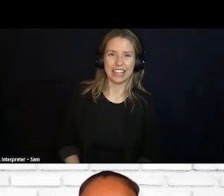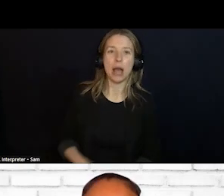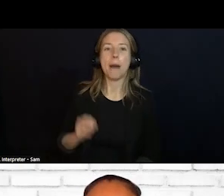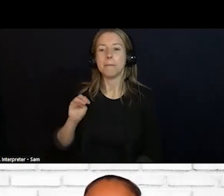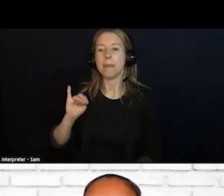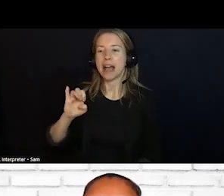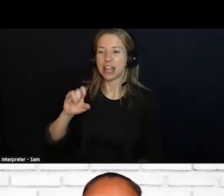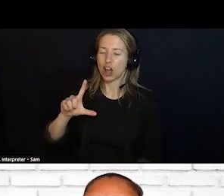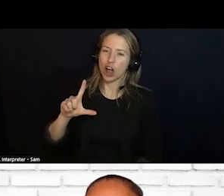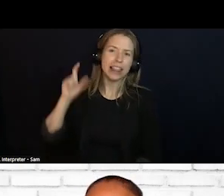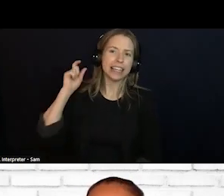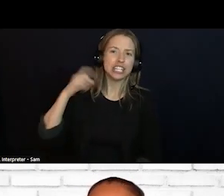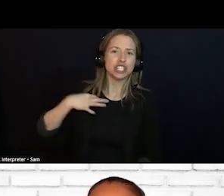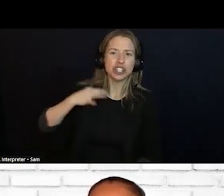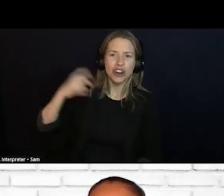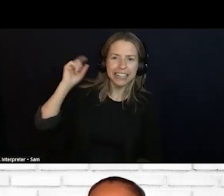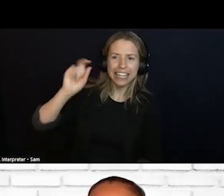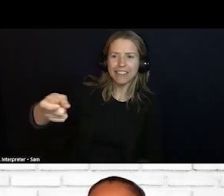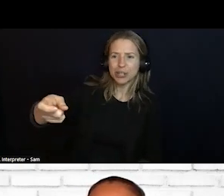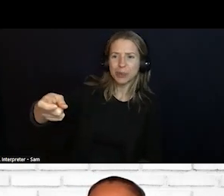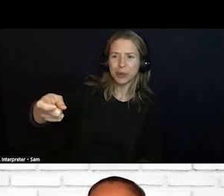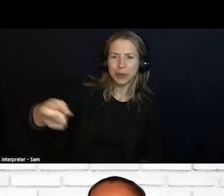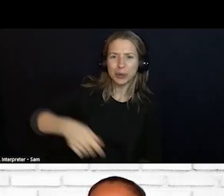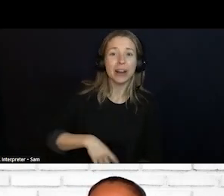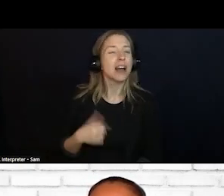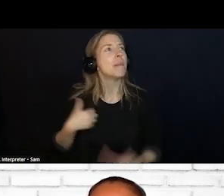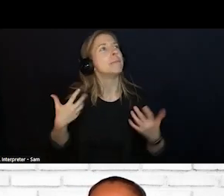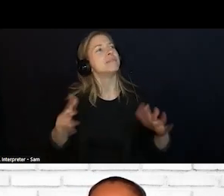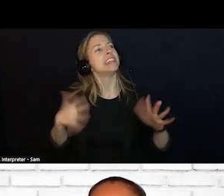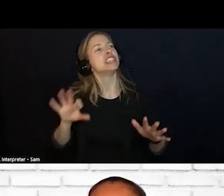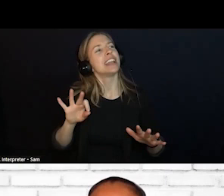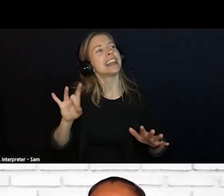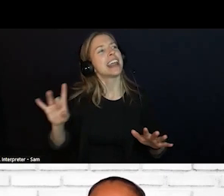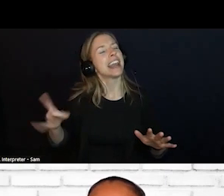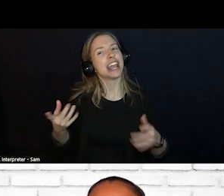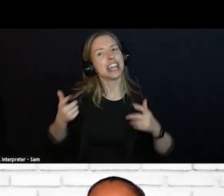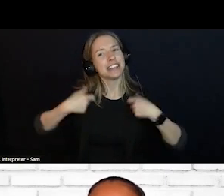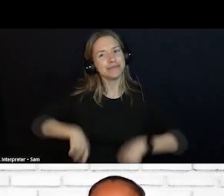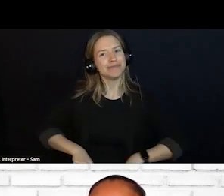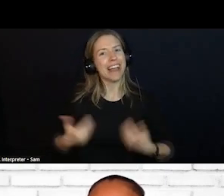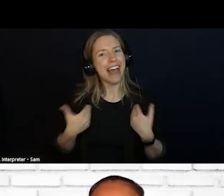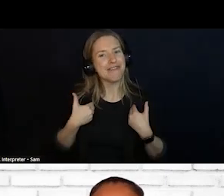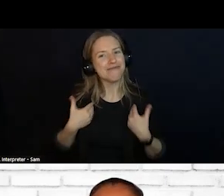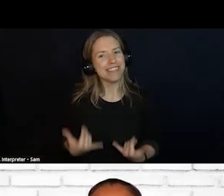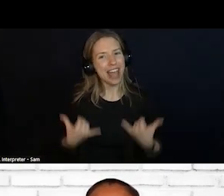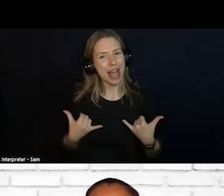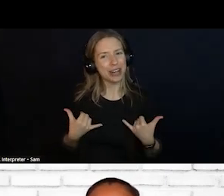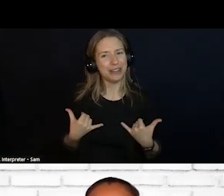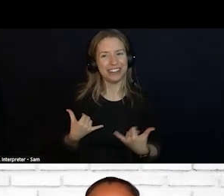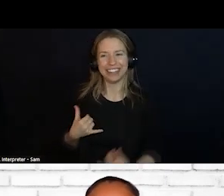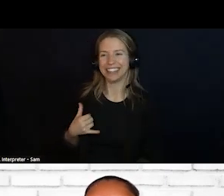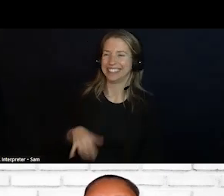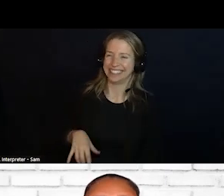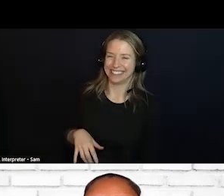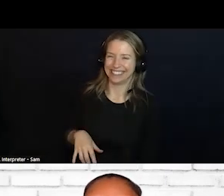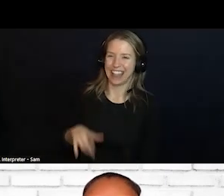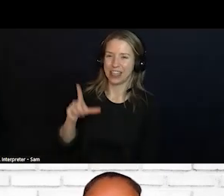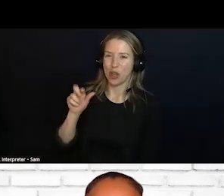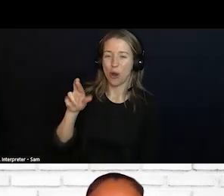: I AM WEARING A 988 SHIRT. >>: TIME TO GET A HAT. ADD